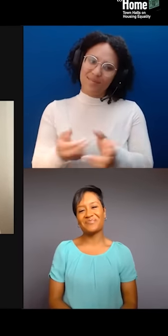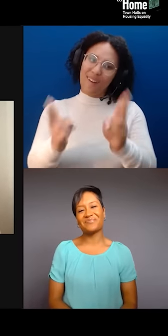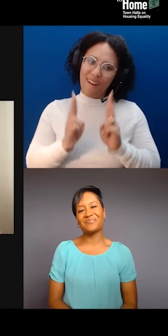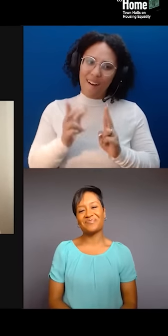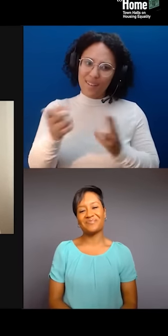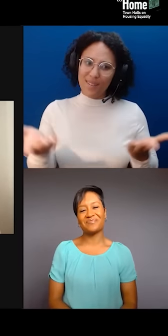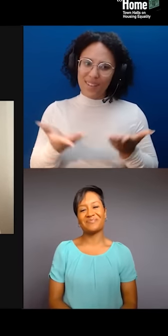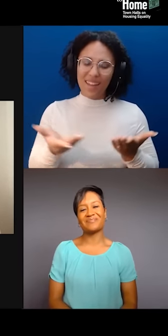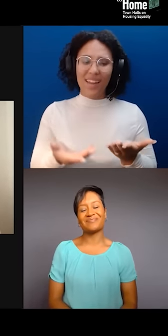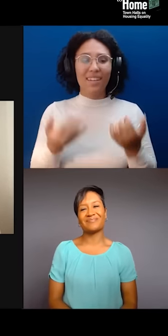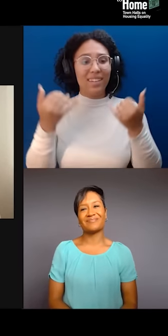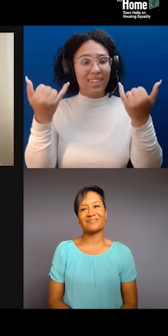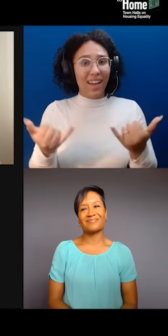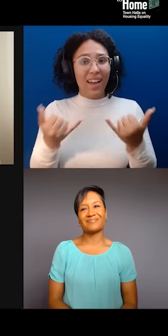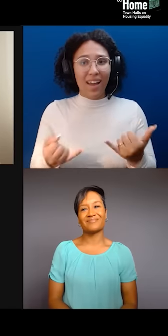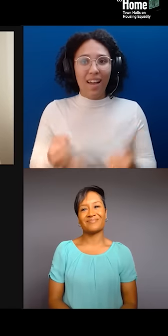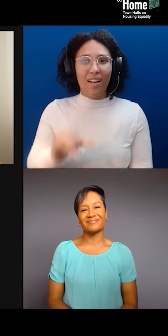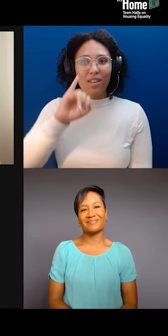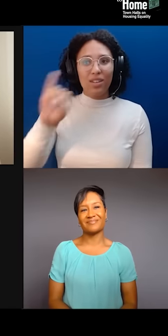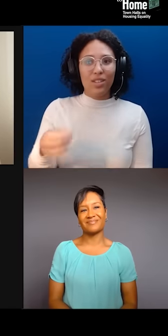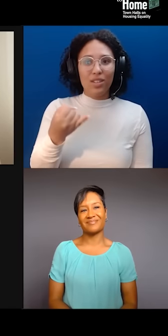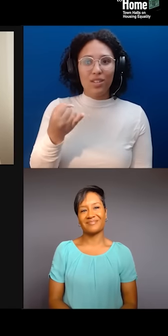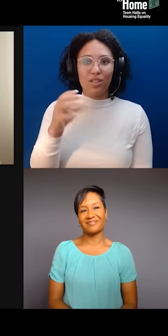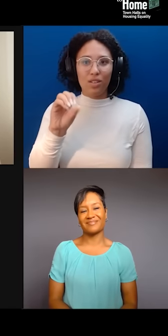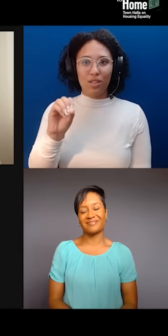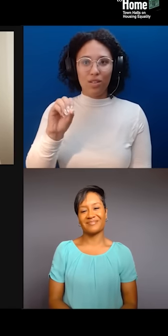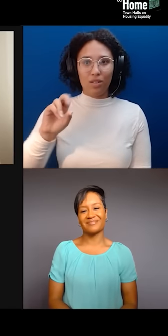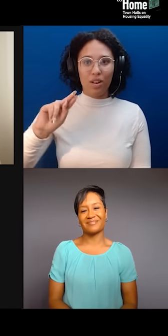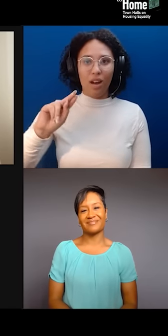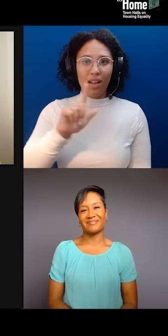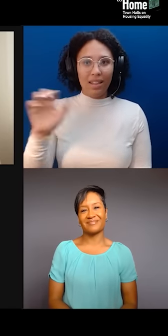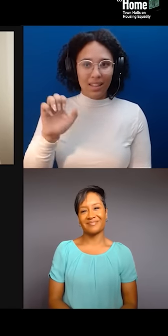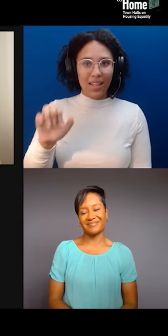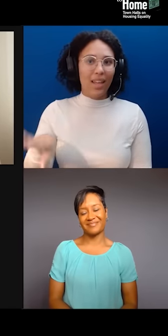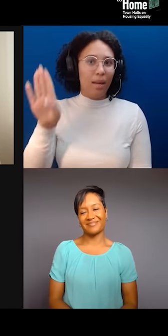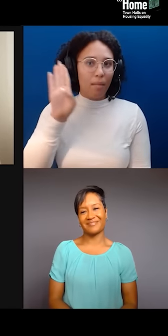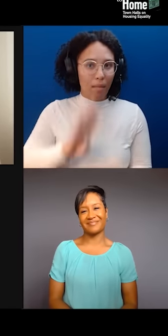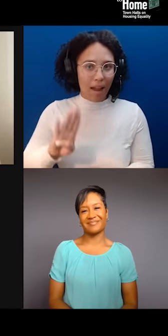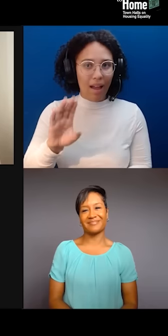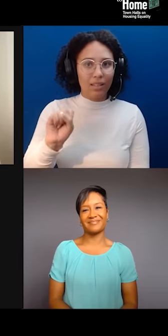Djali Brown-Cepeda, Afro indigenous, Dominican archivist and filmmaker,